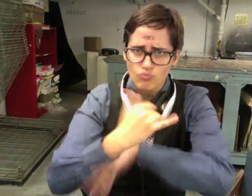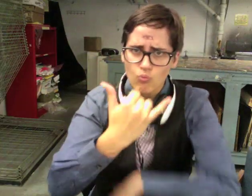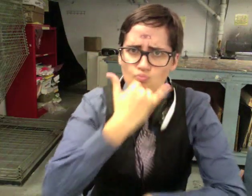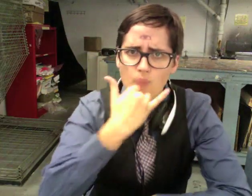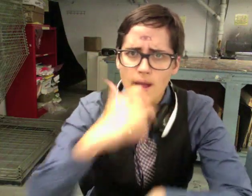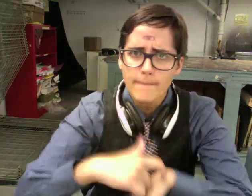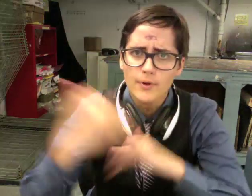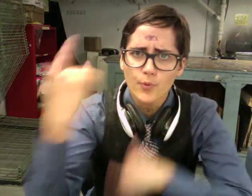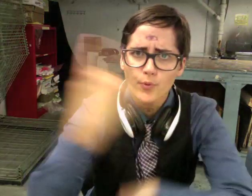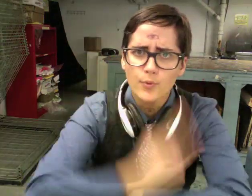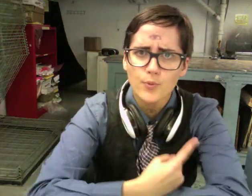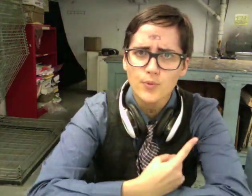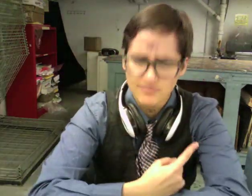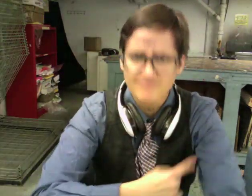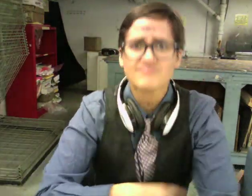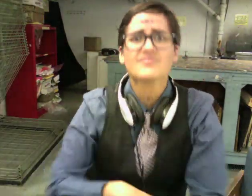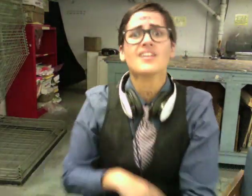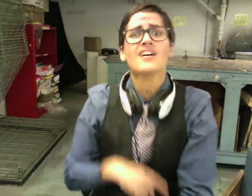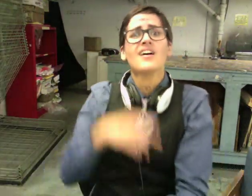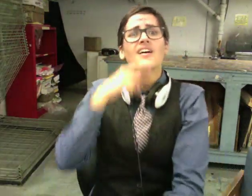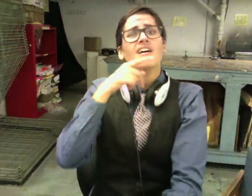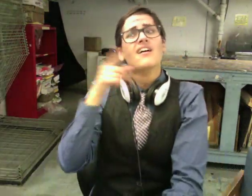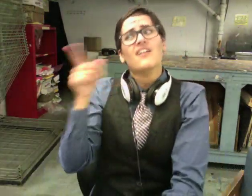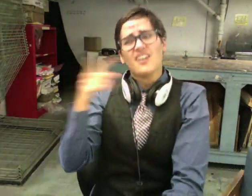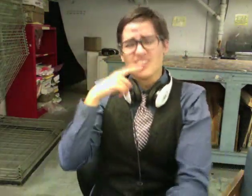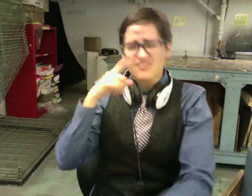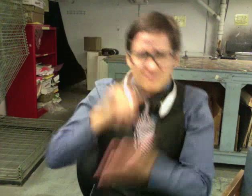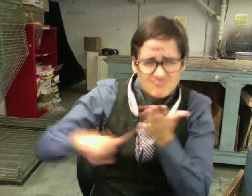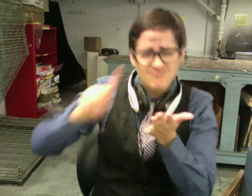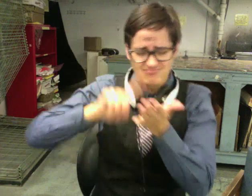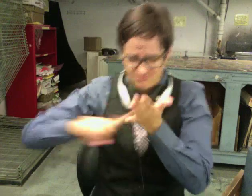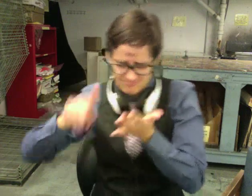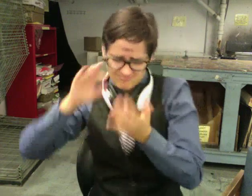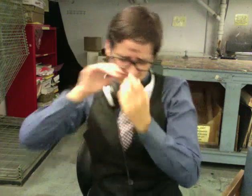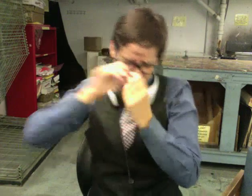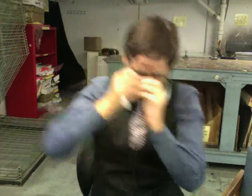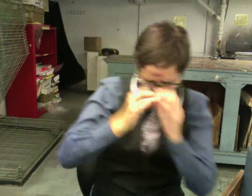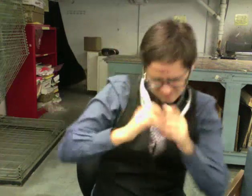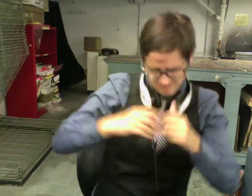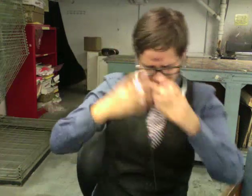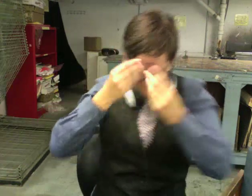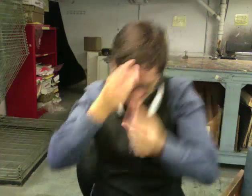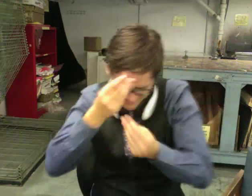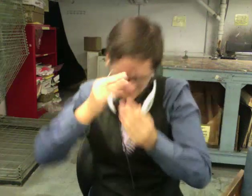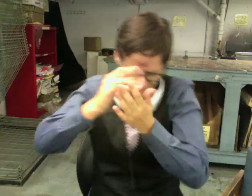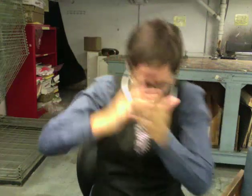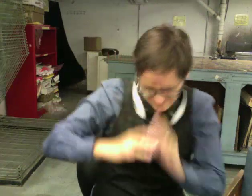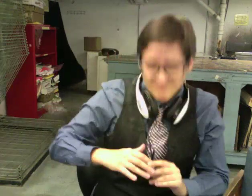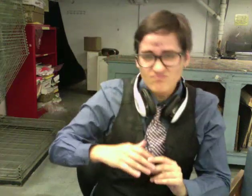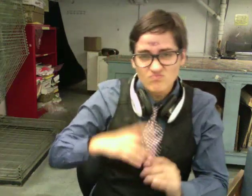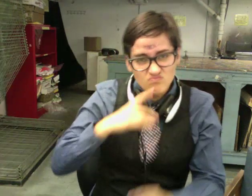They are quite certain about it. They checked multiple clocks, and the sun definitely set